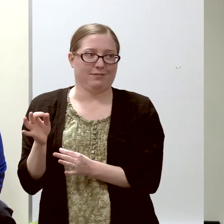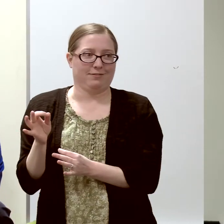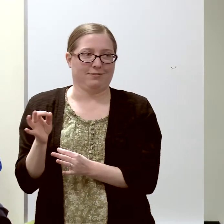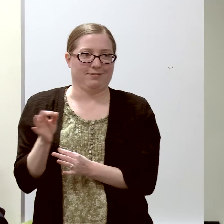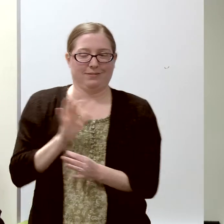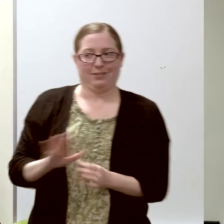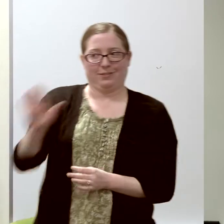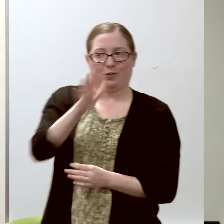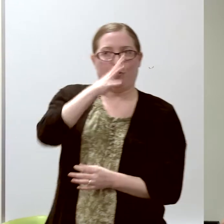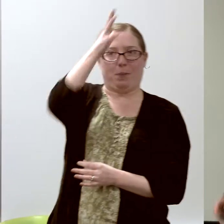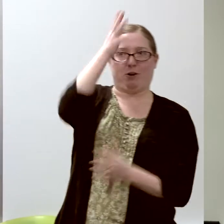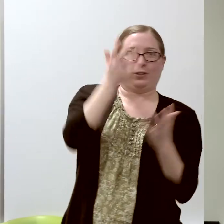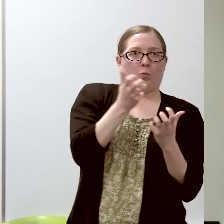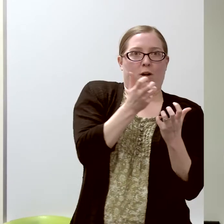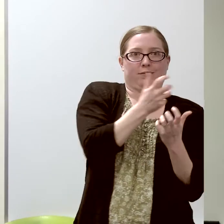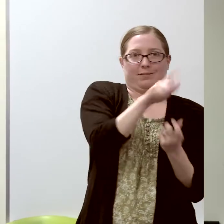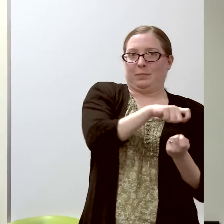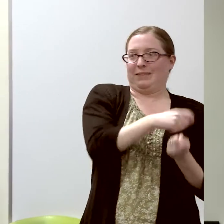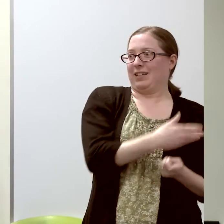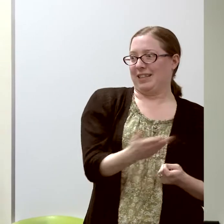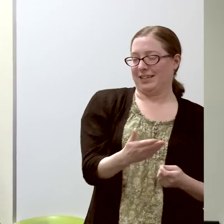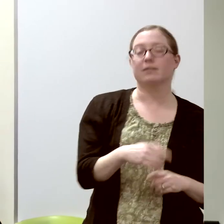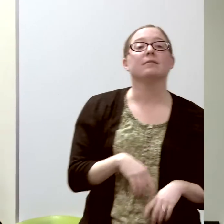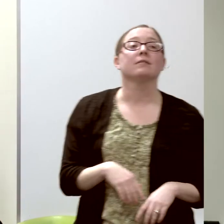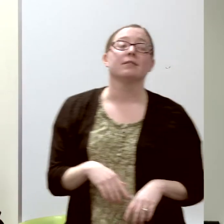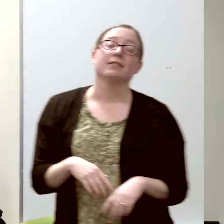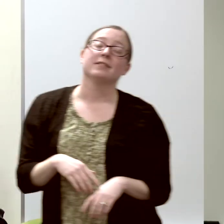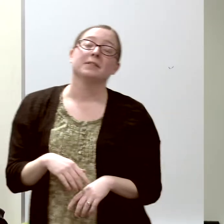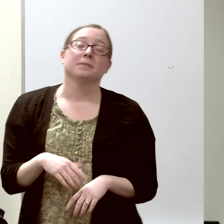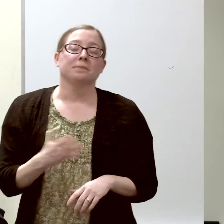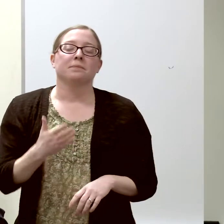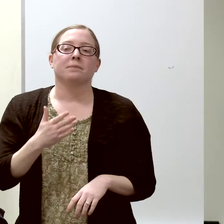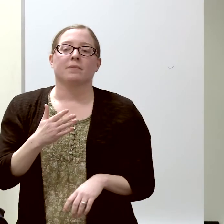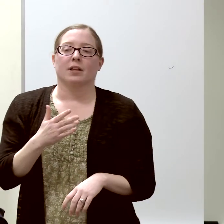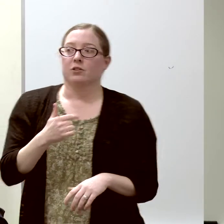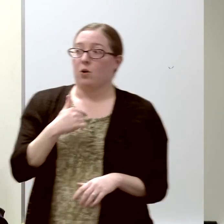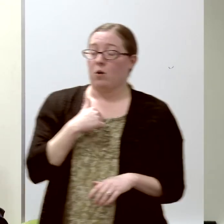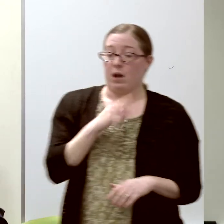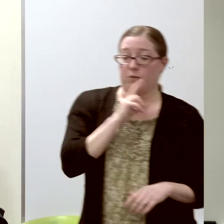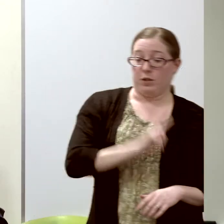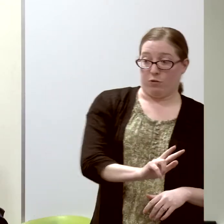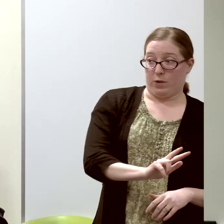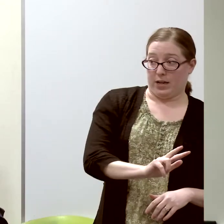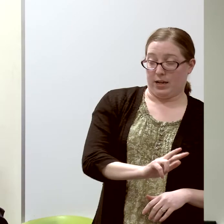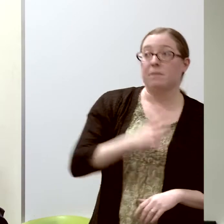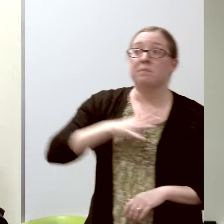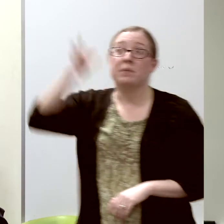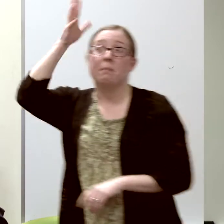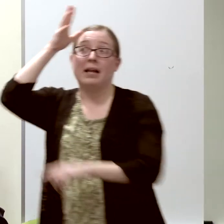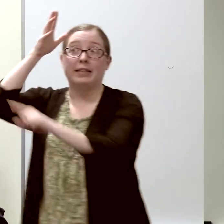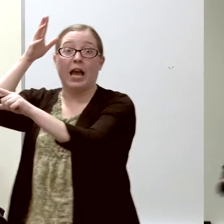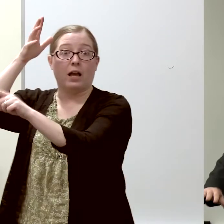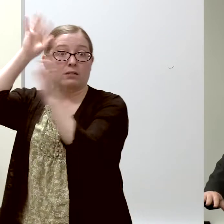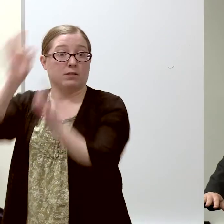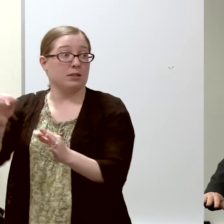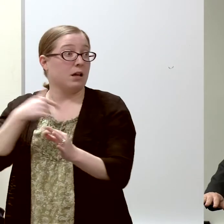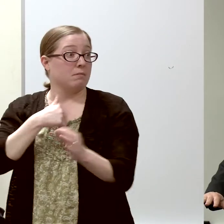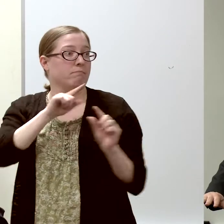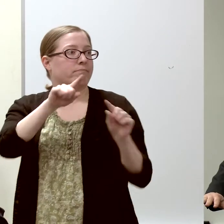It turns out, my father's idea from when I was that 3-year-old was that I should go to medical school...